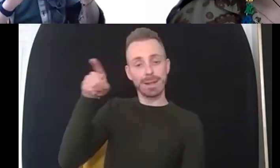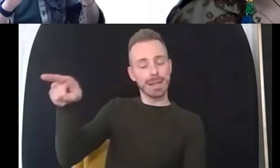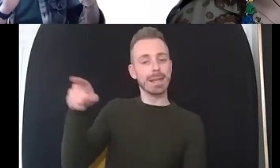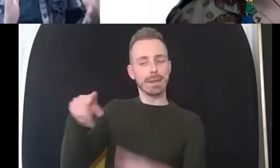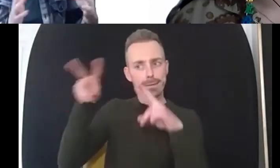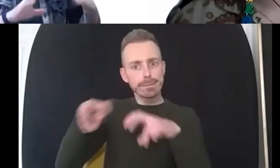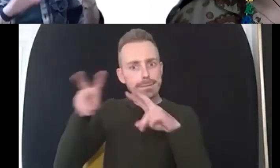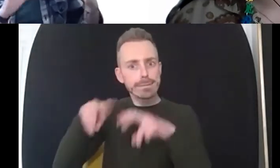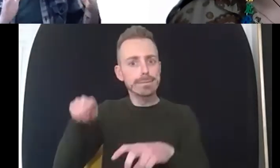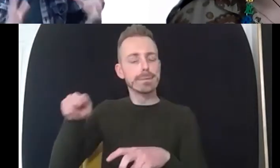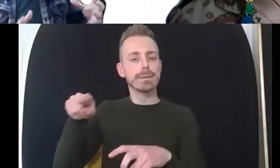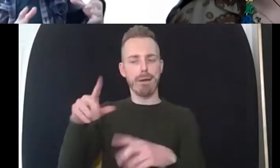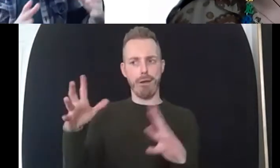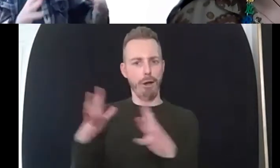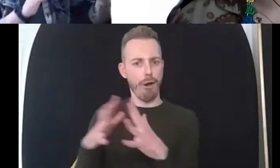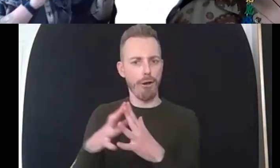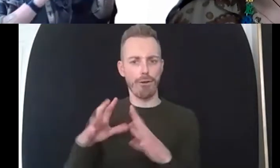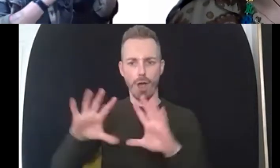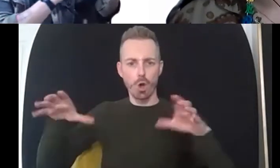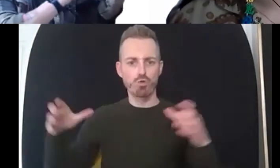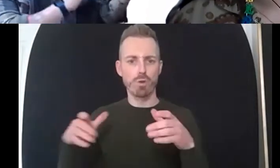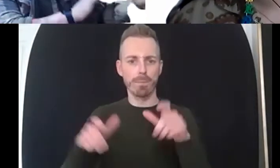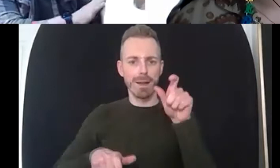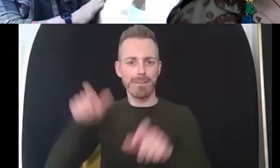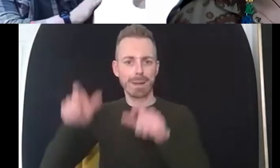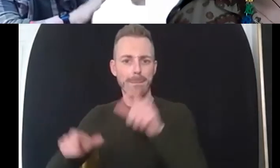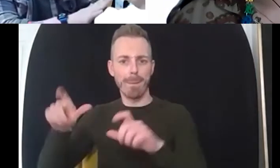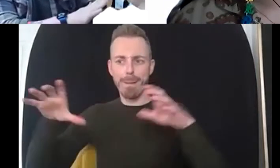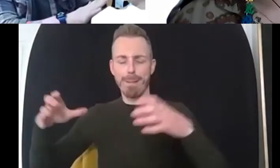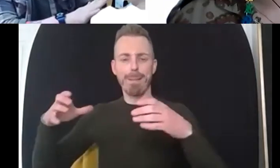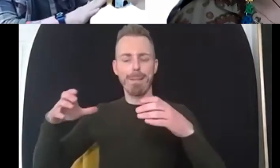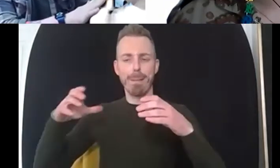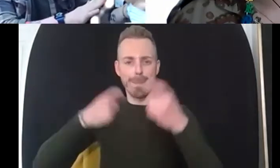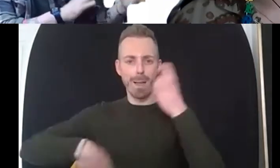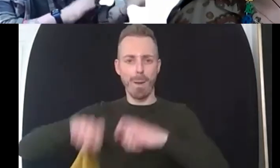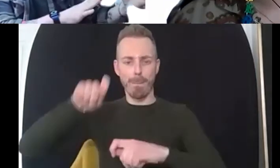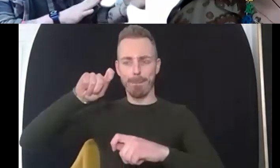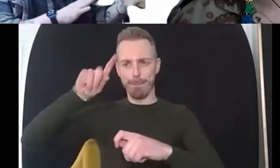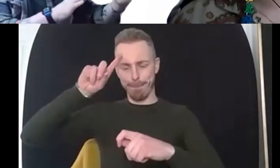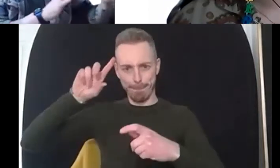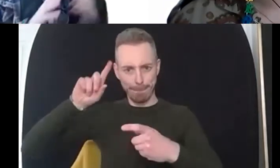a country a group of people wanted to wipe out another group of people um so the jewish community